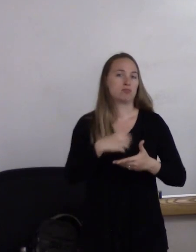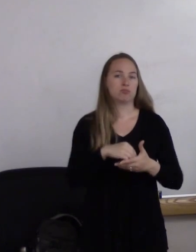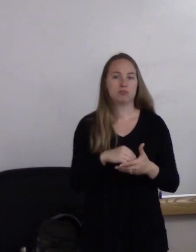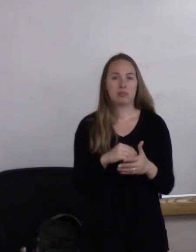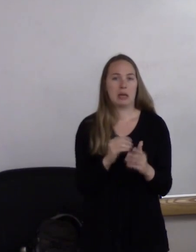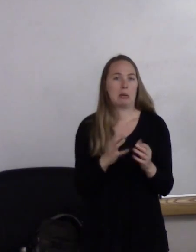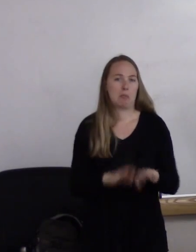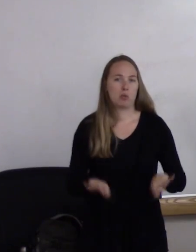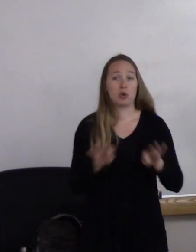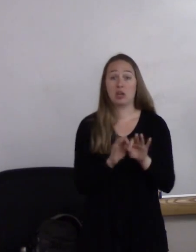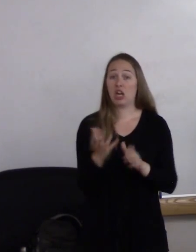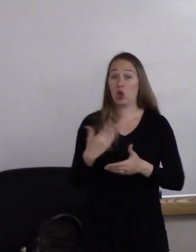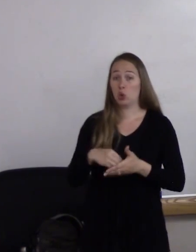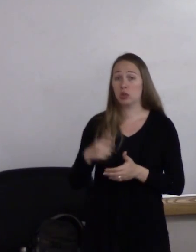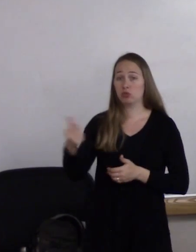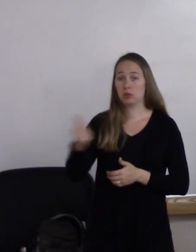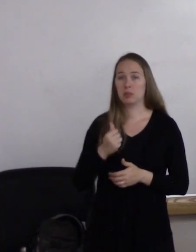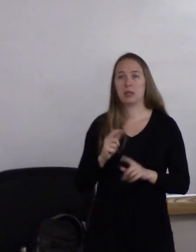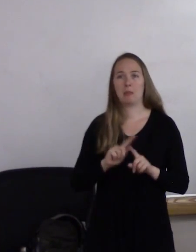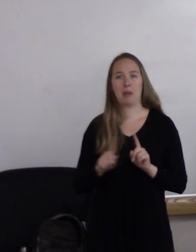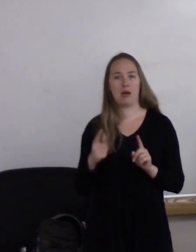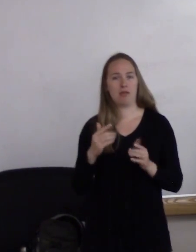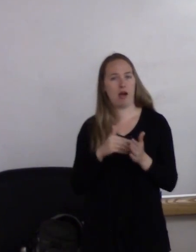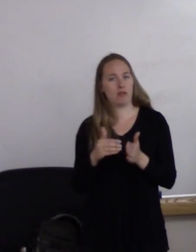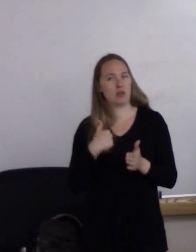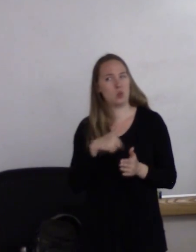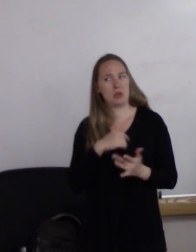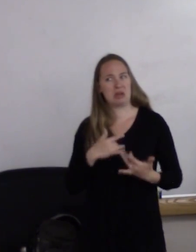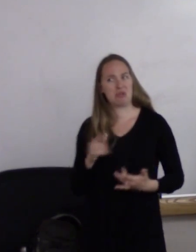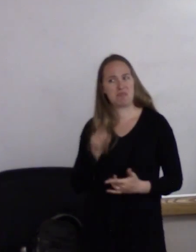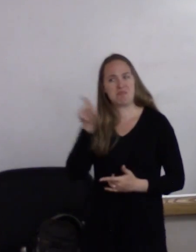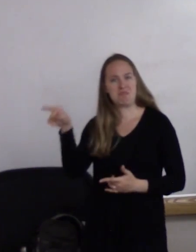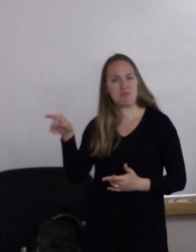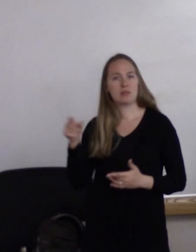but often we're just down the road at Human Services for help.